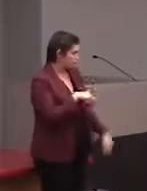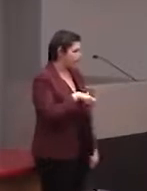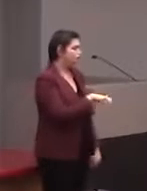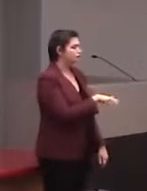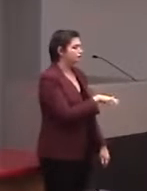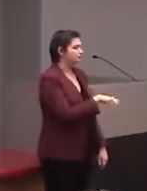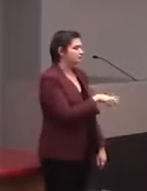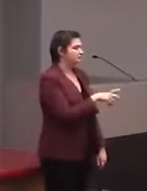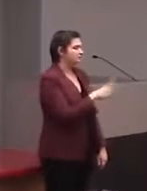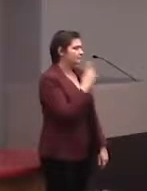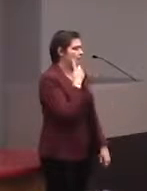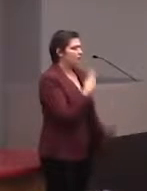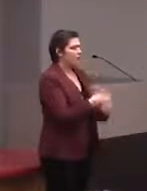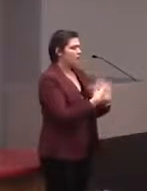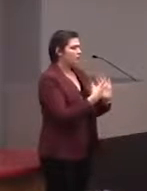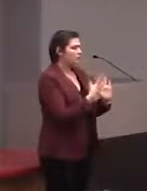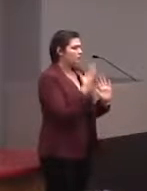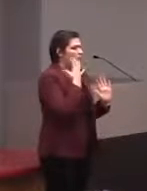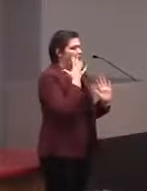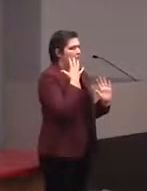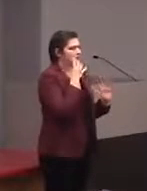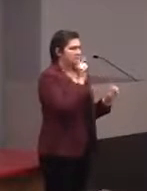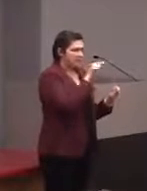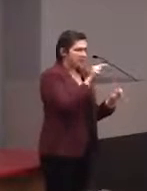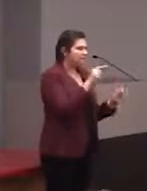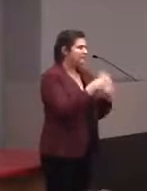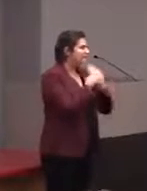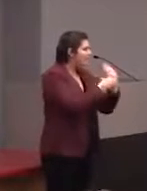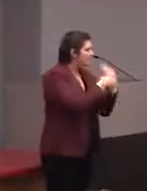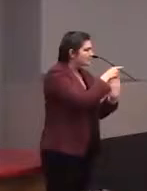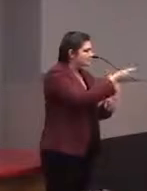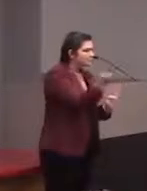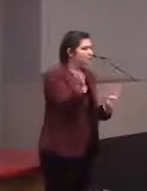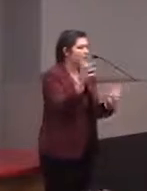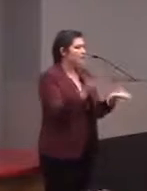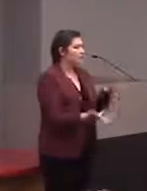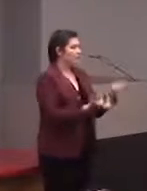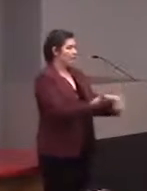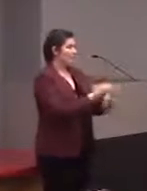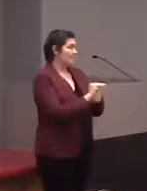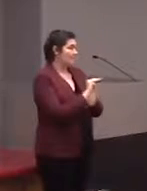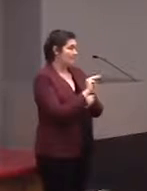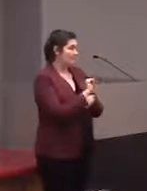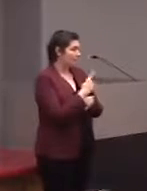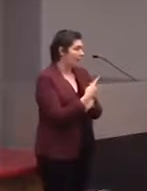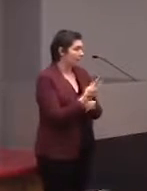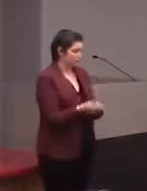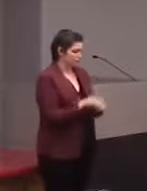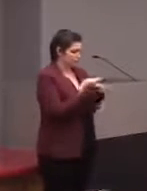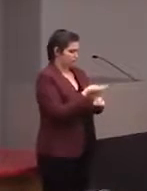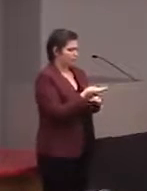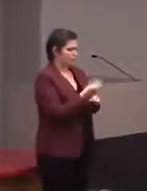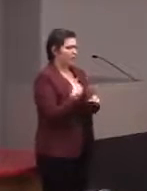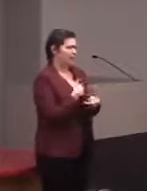and say you want to know about some of the exhibits, you might want a map. We've made these for a lot of different museums.